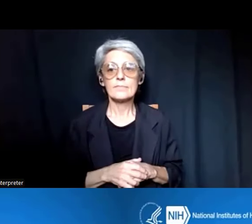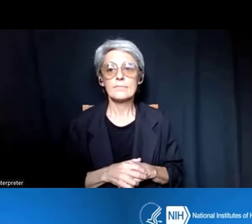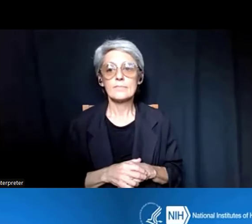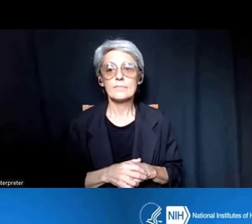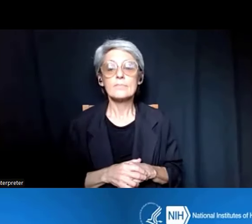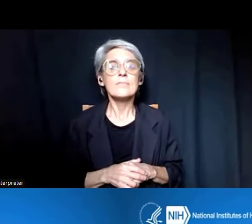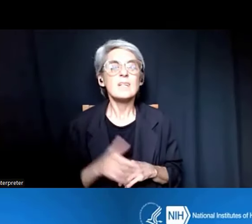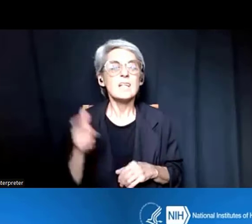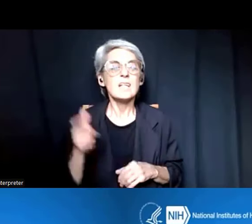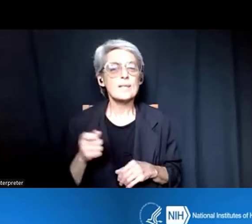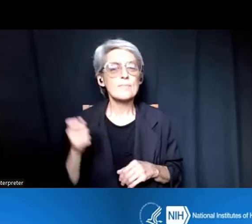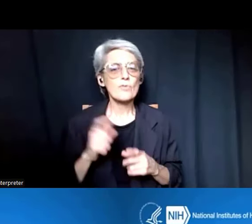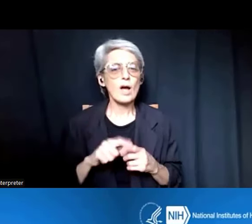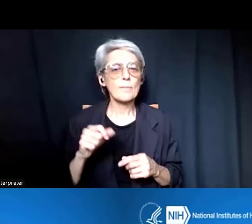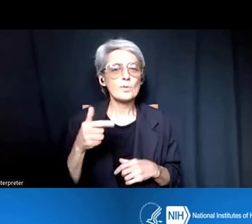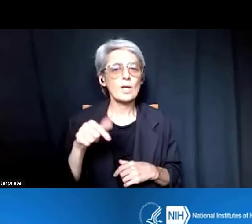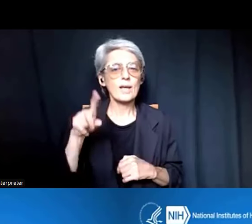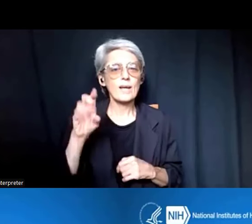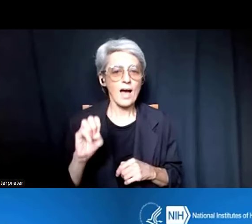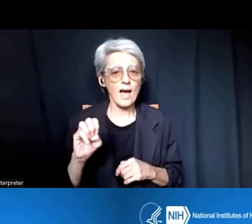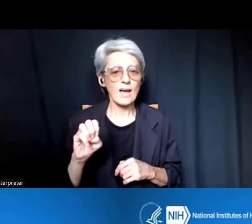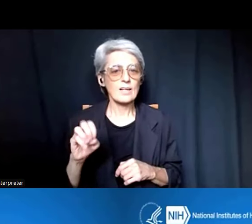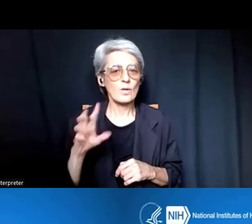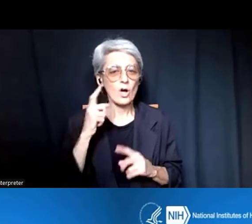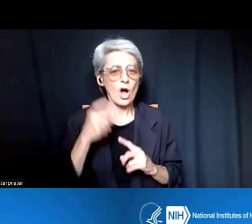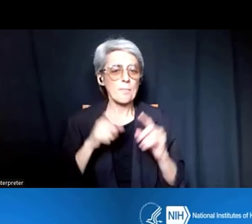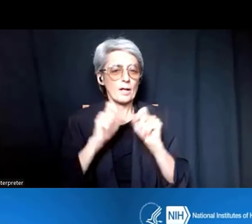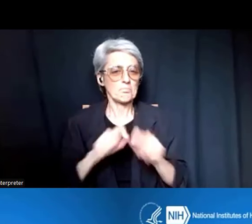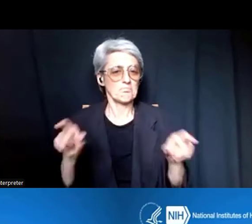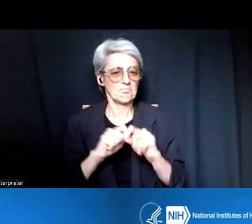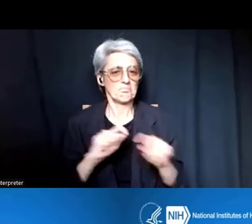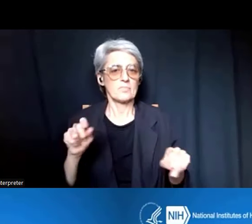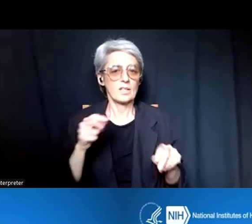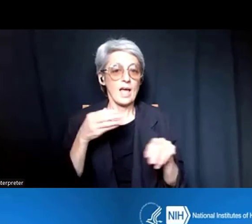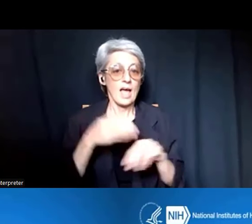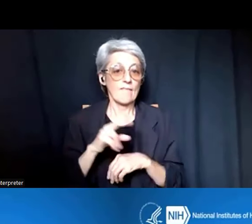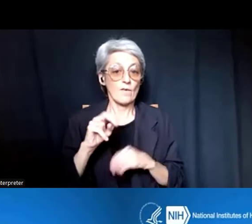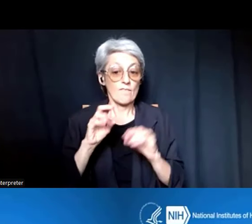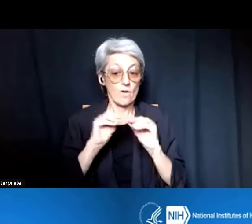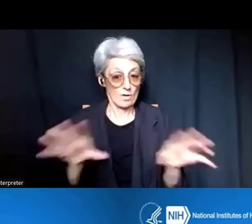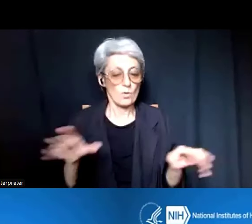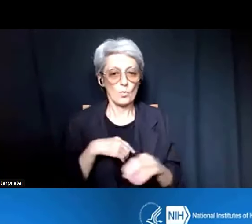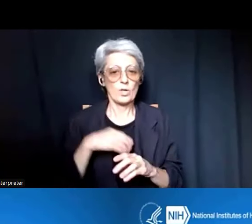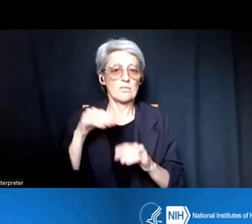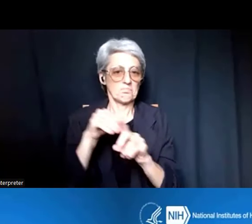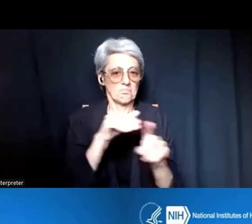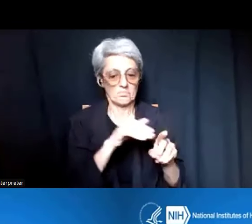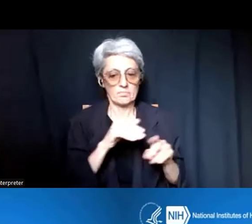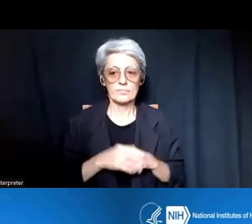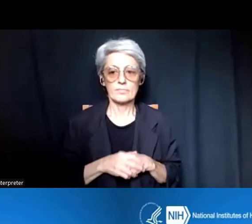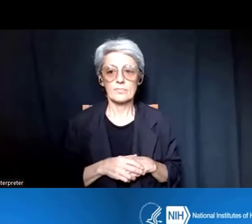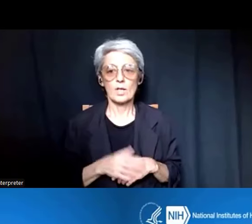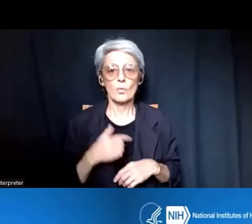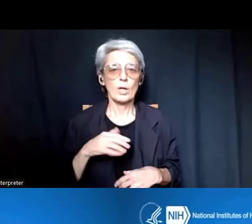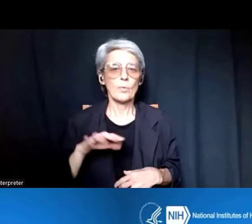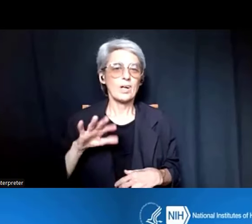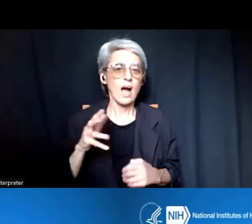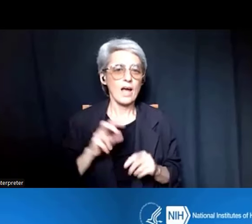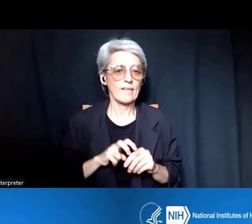and you will get firsthand notification when those NOFOs are out. So, we're just going to kind of jump to budget.